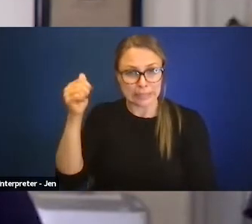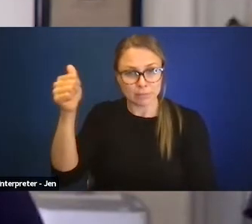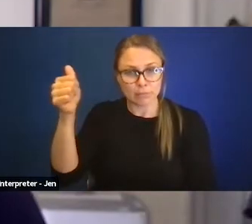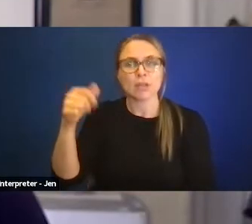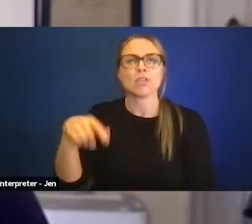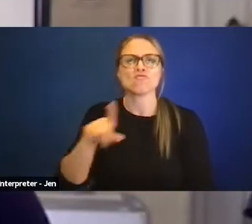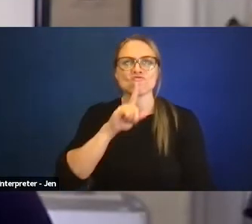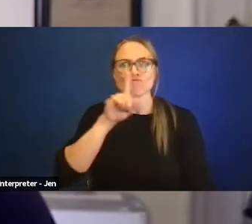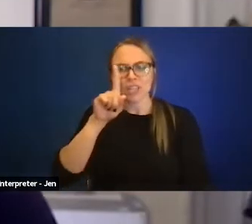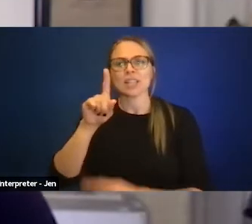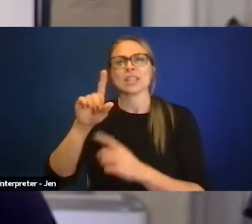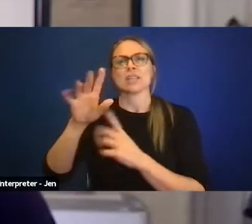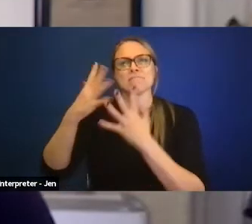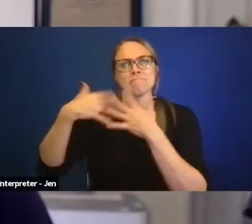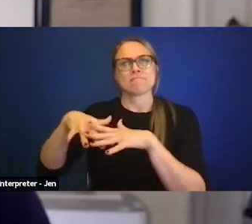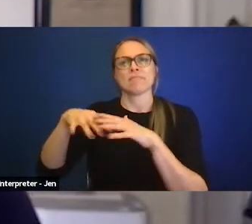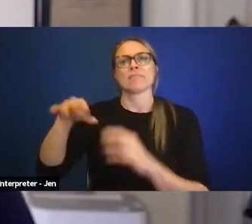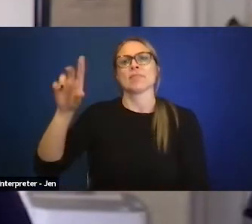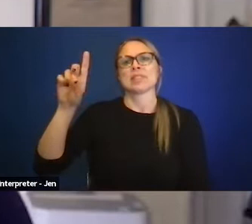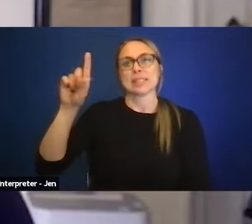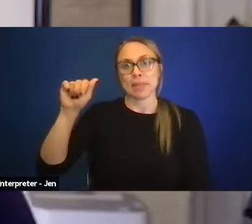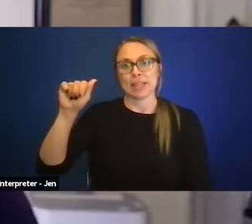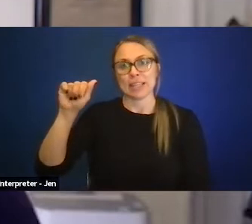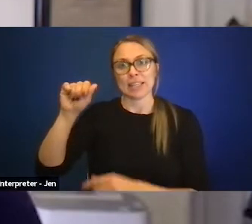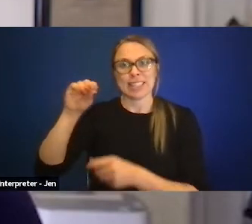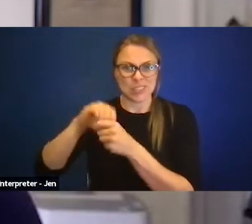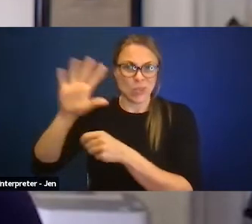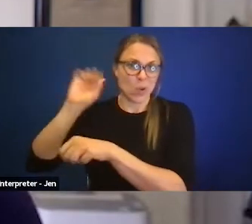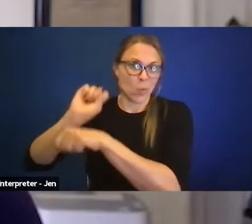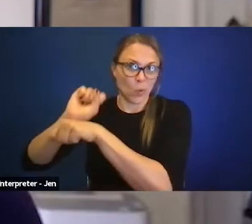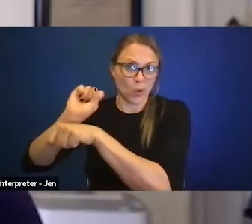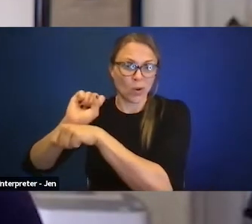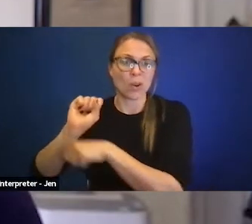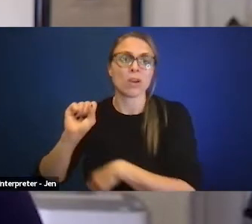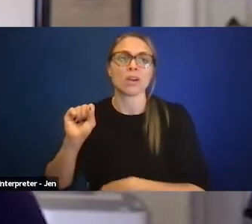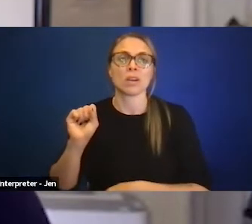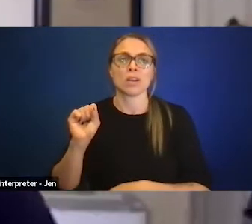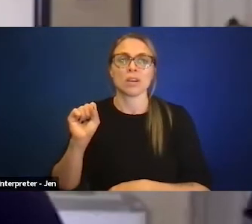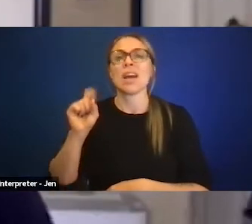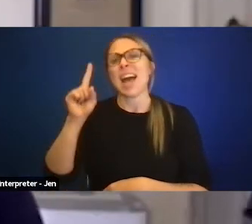to integrate disability into the work they were doing, I think did some very meaningful things.